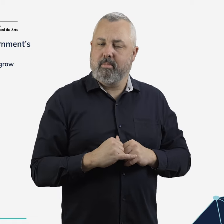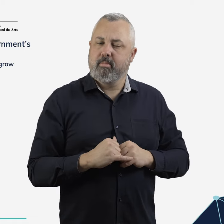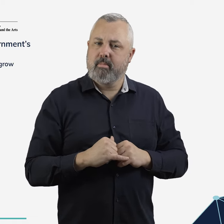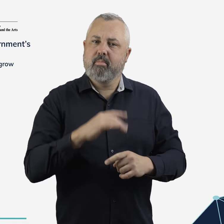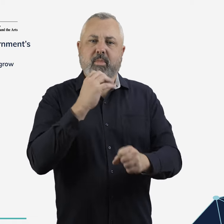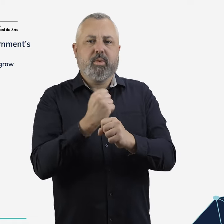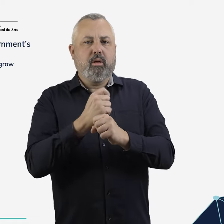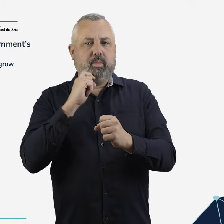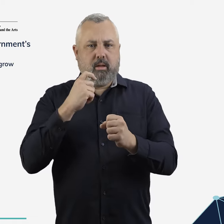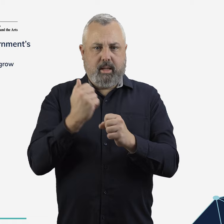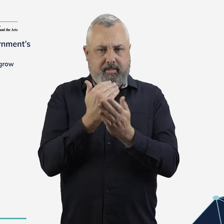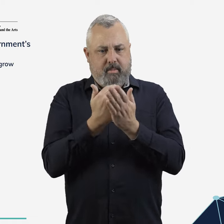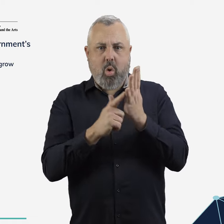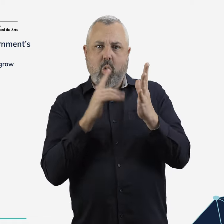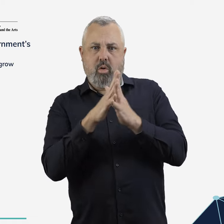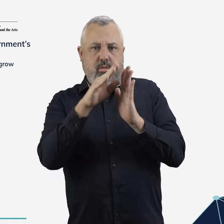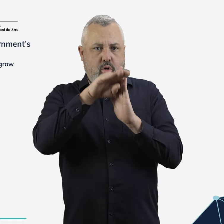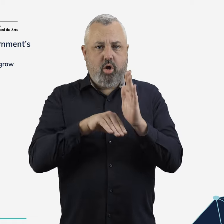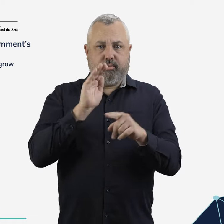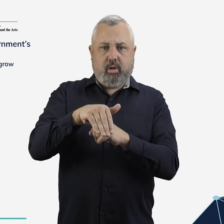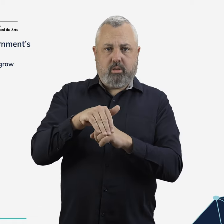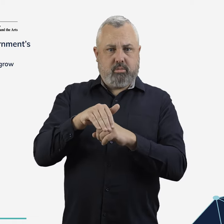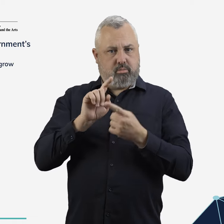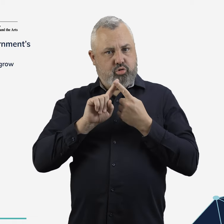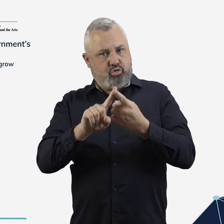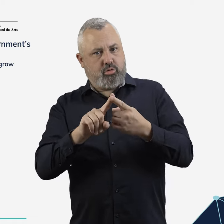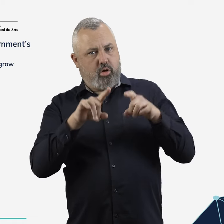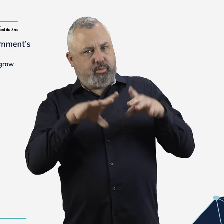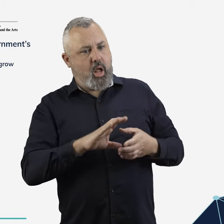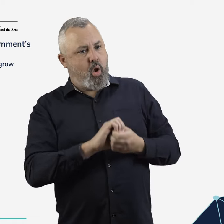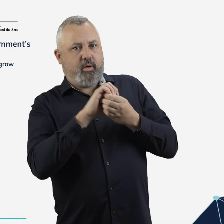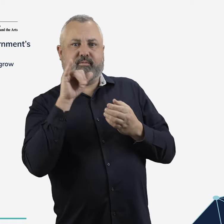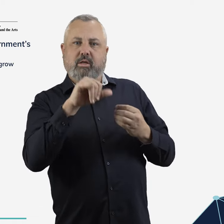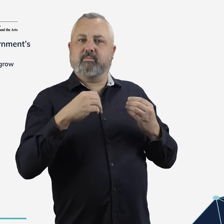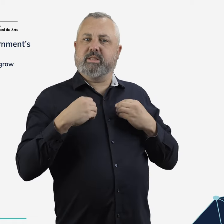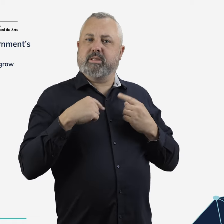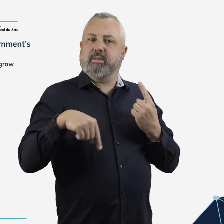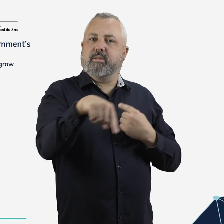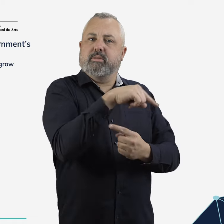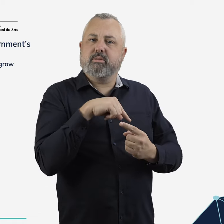To this end, the government will maintain current ownership and